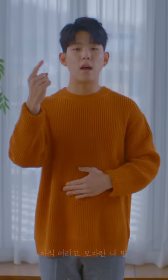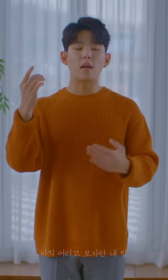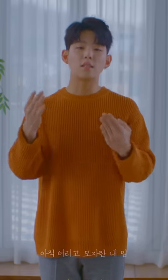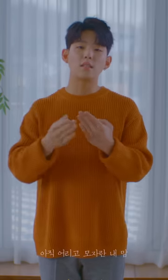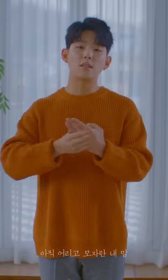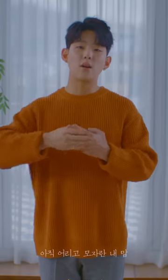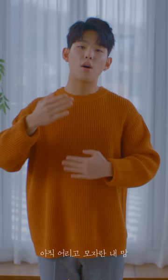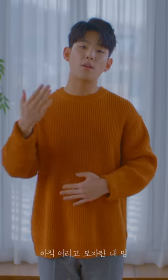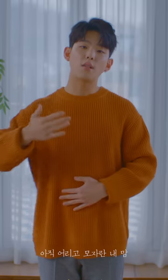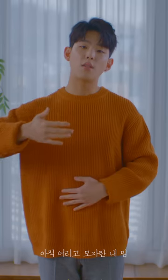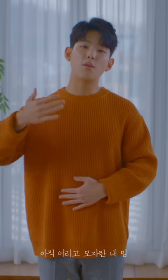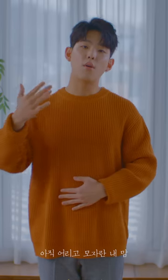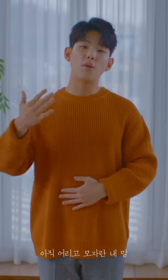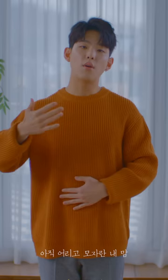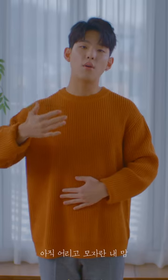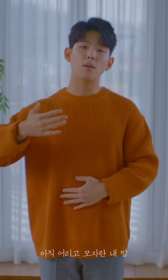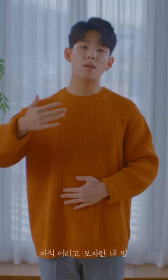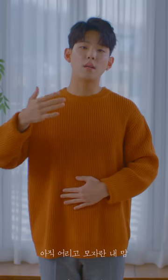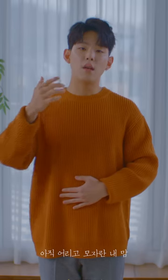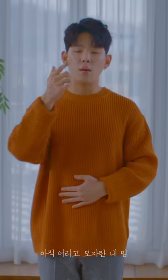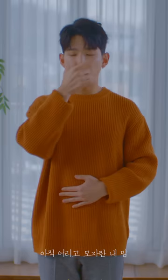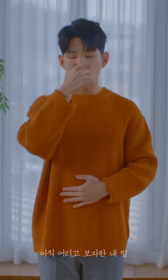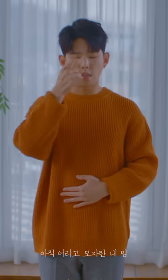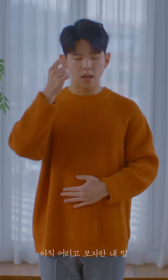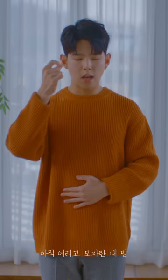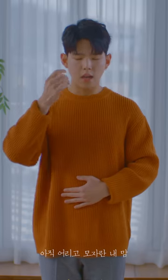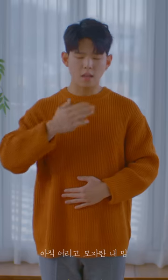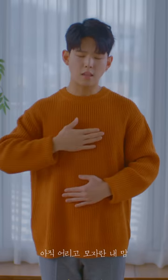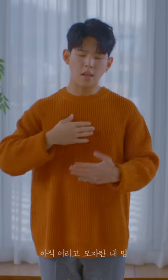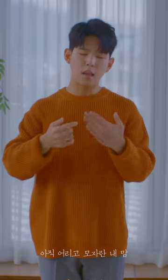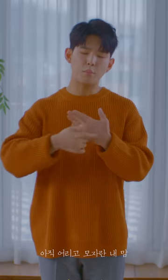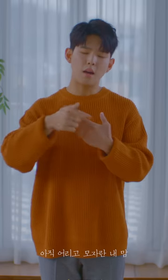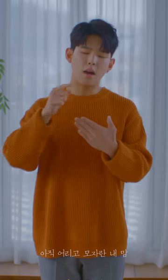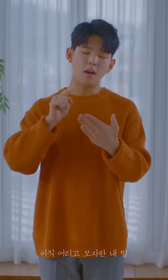My young and immaturity self